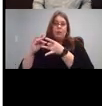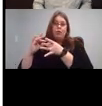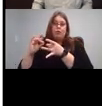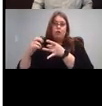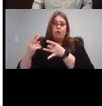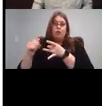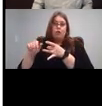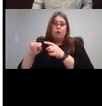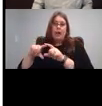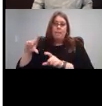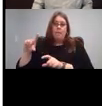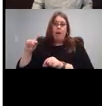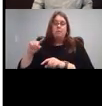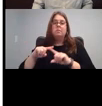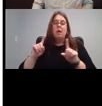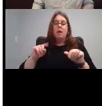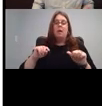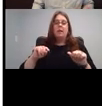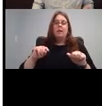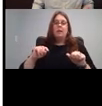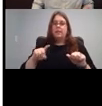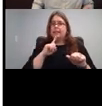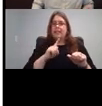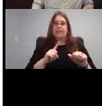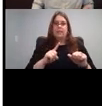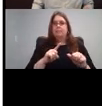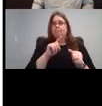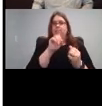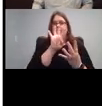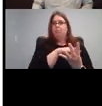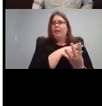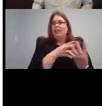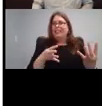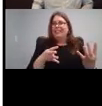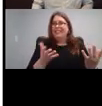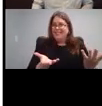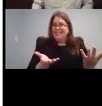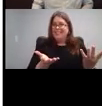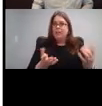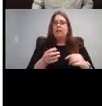like, like I said, it's just a spreadsheet. But this is the front page.